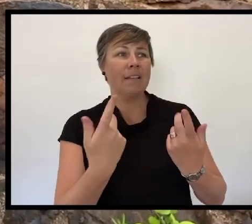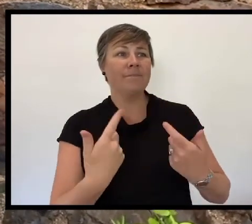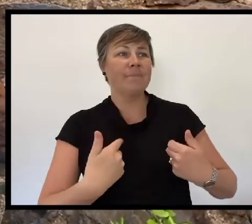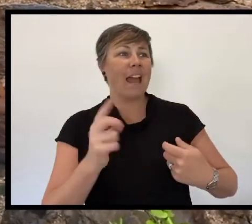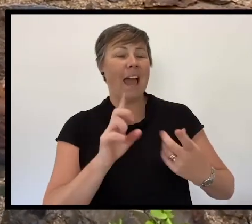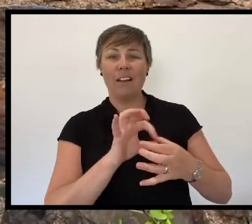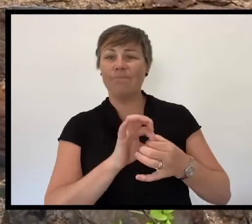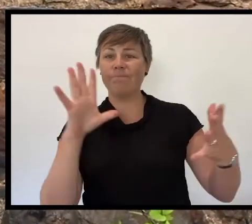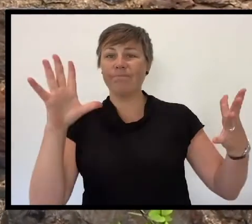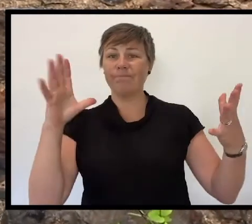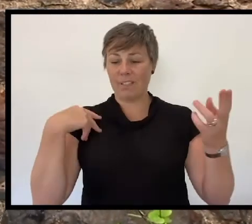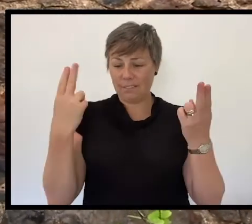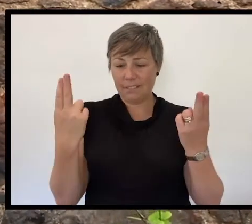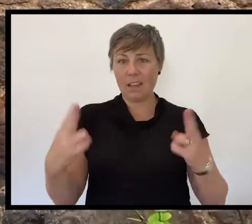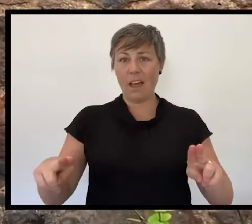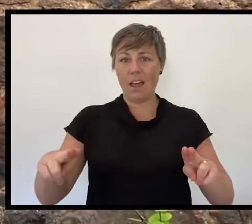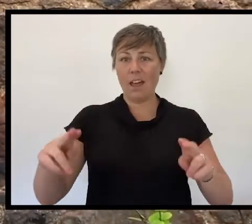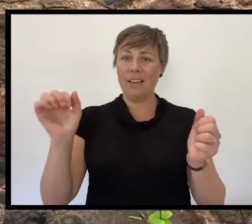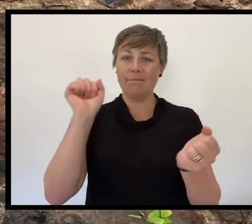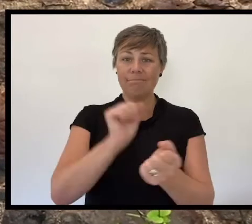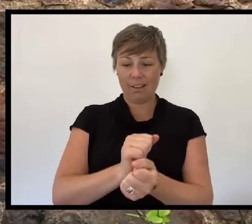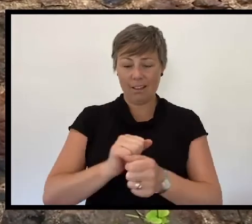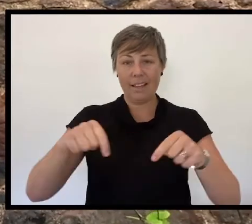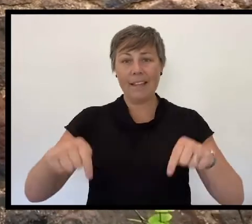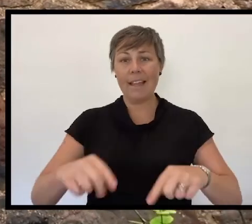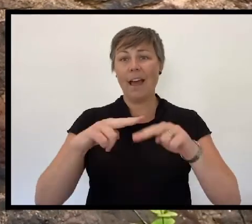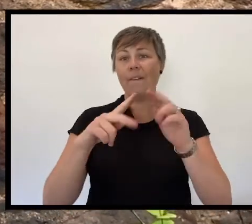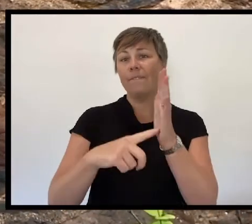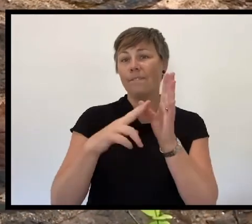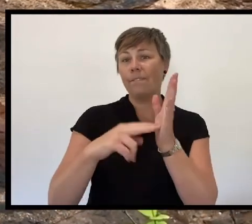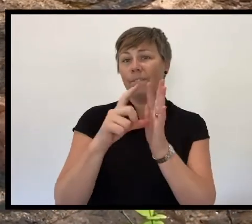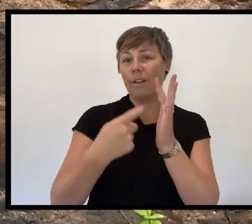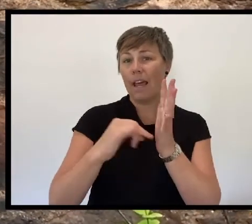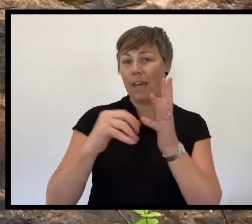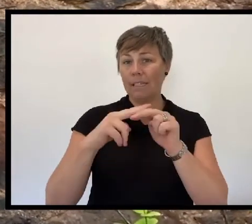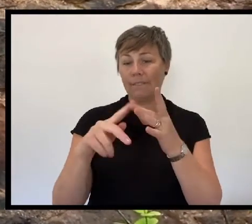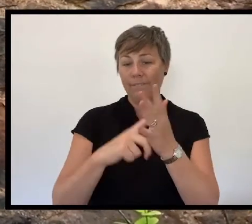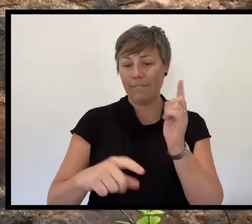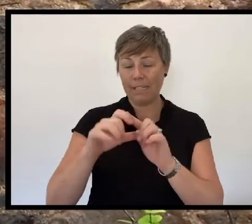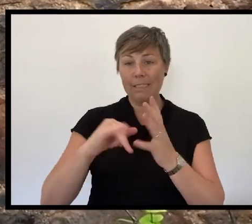Take up our quarrel with the foe: To you from failing hands we throw The torch; be yours to hold it high